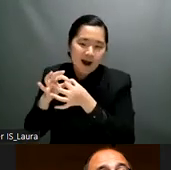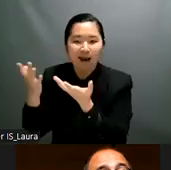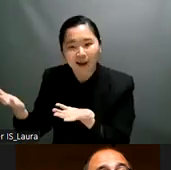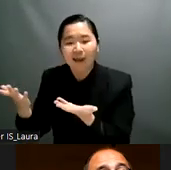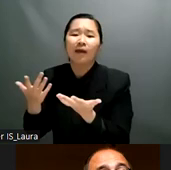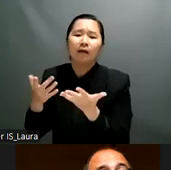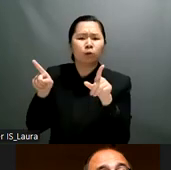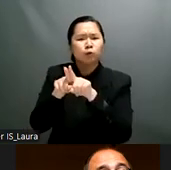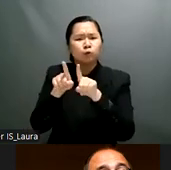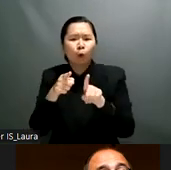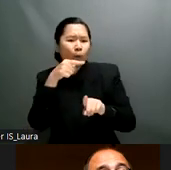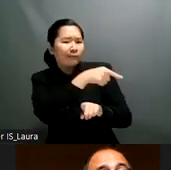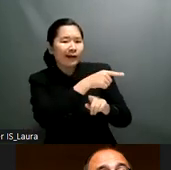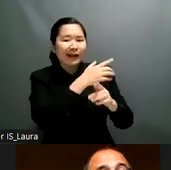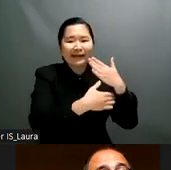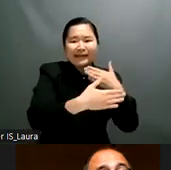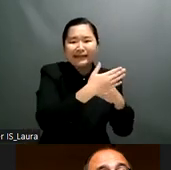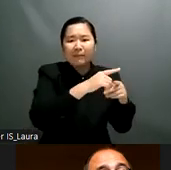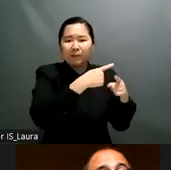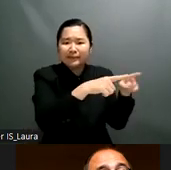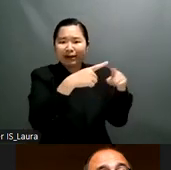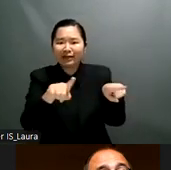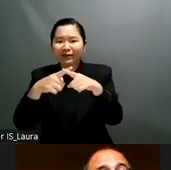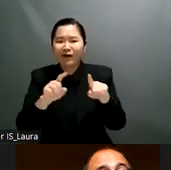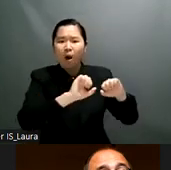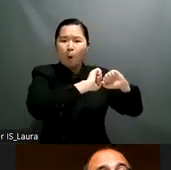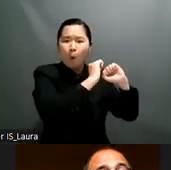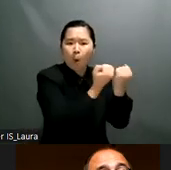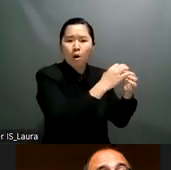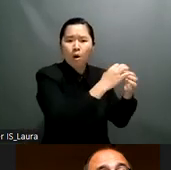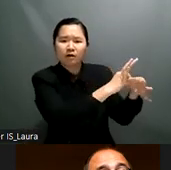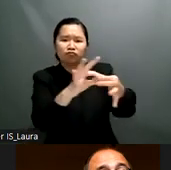uh to to get support is the women organization and other human rights organization